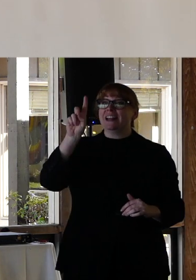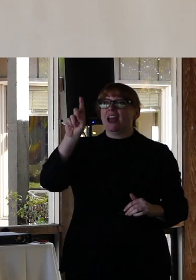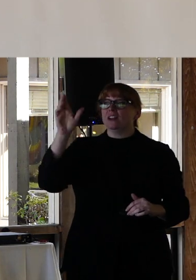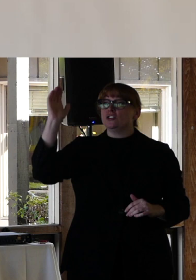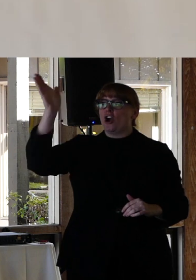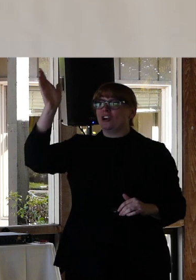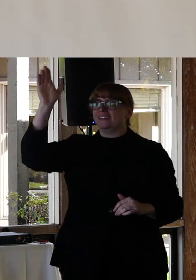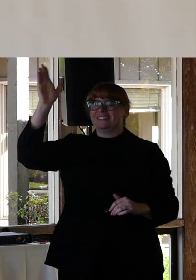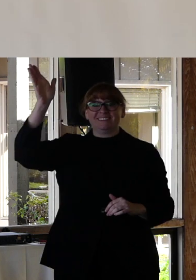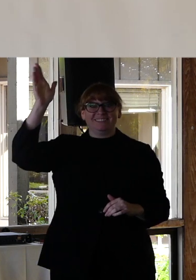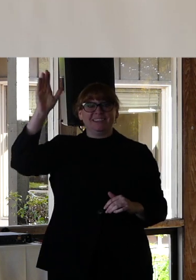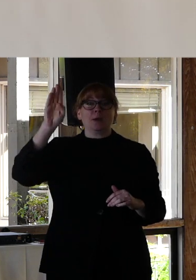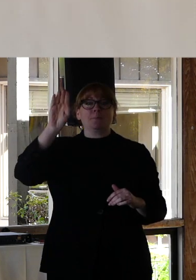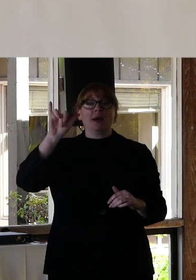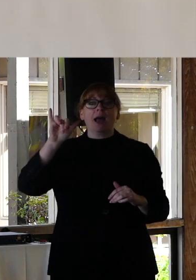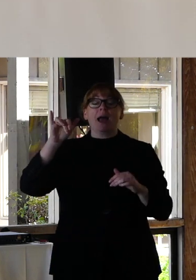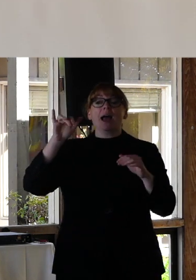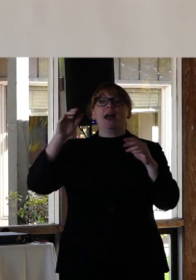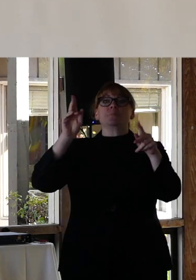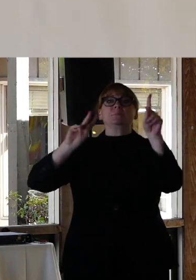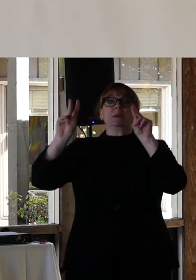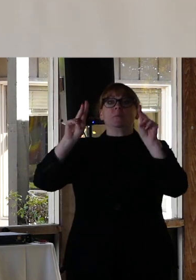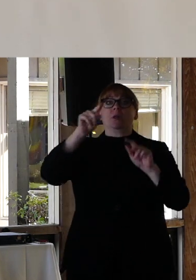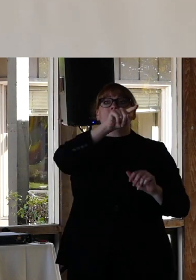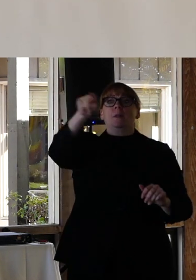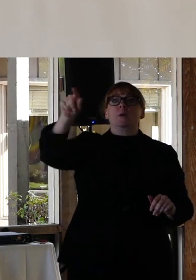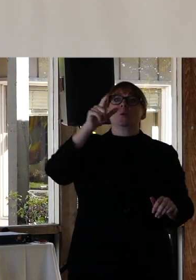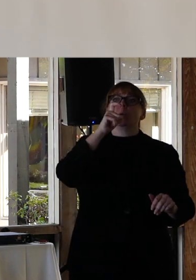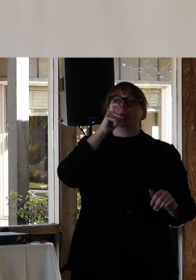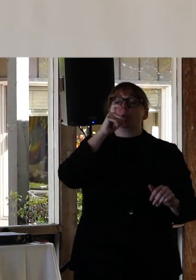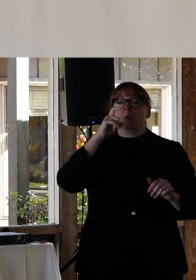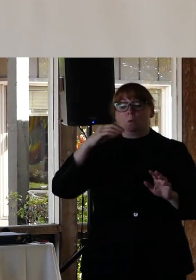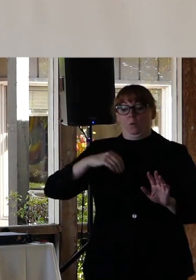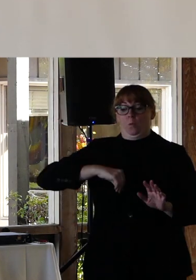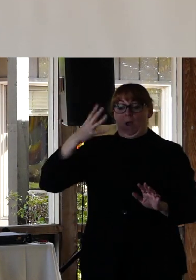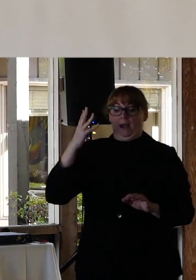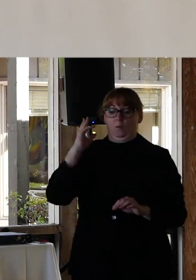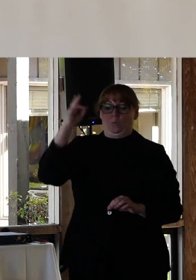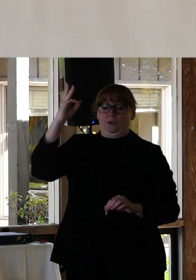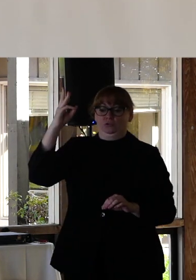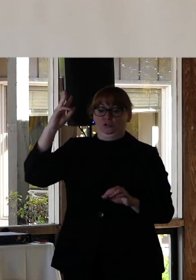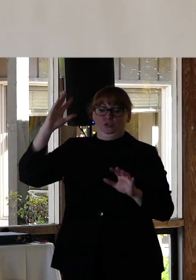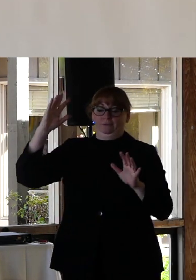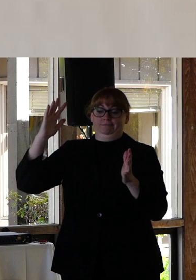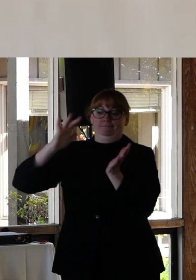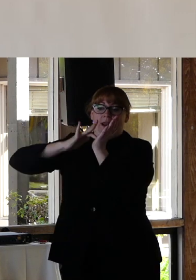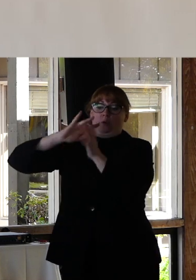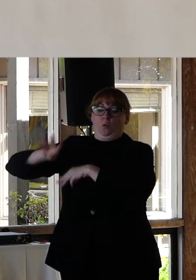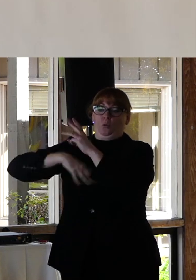that academia and essentially the white western medical world has not made